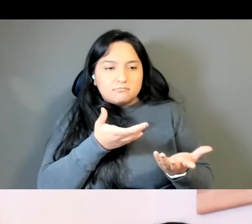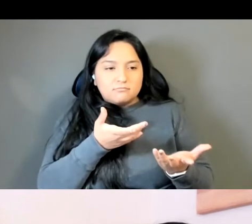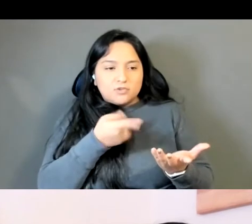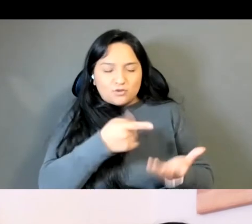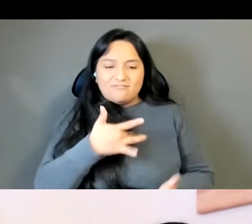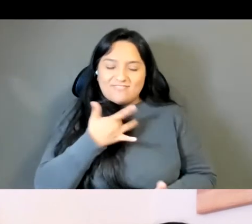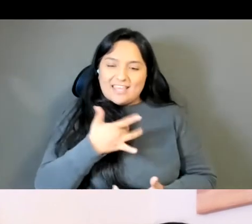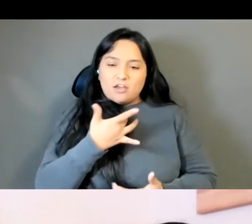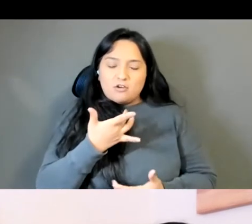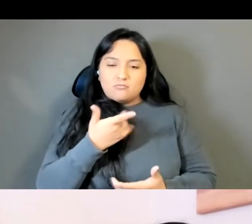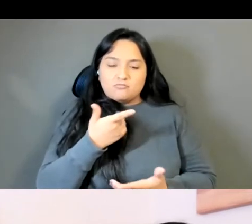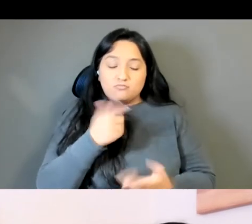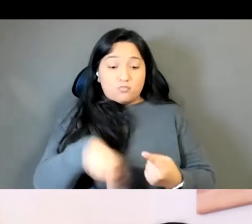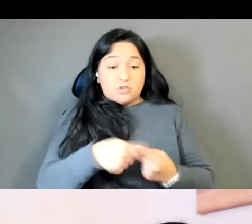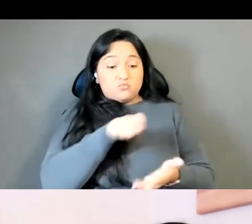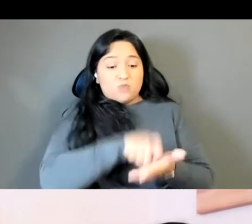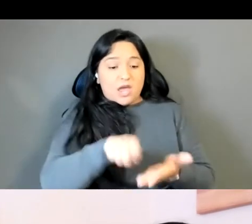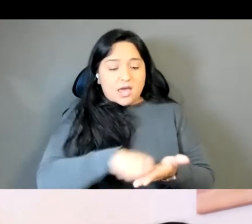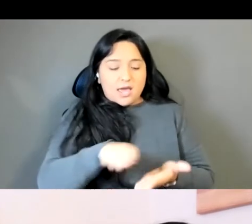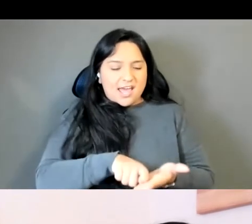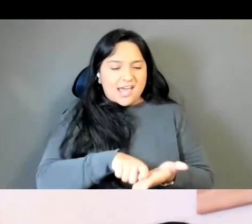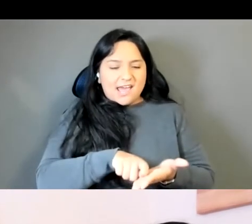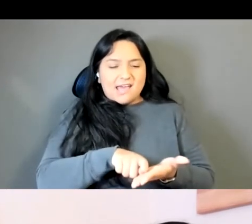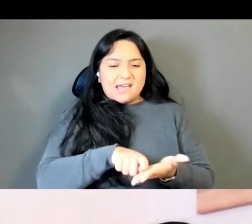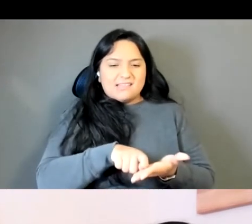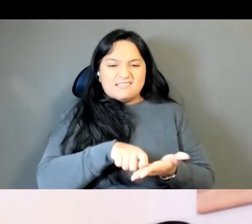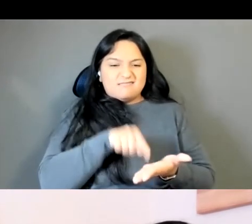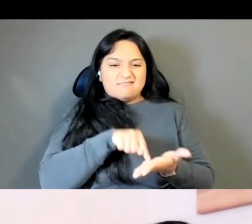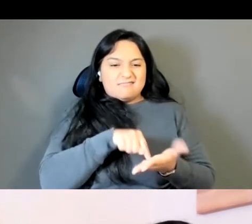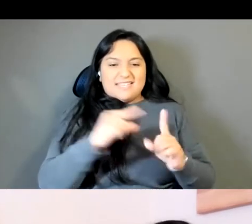to cross it you know you couldn't cross it in English you had to cross it in Burmese